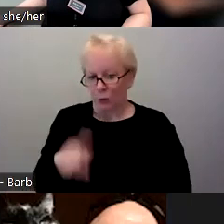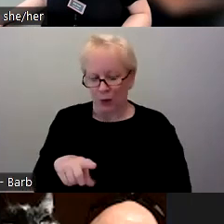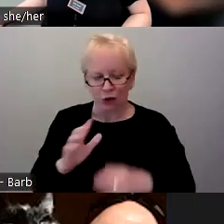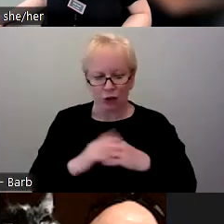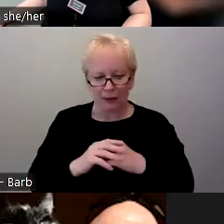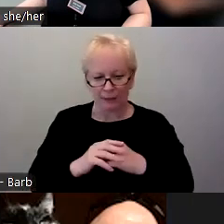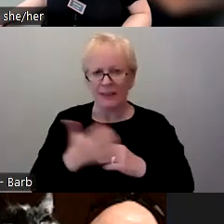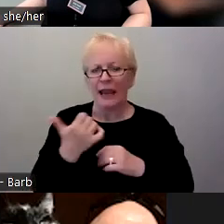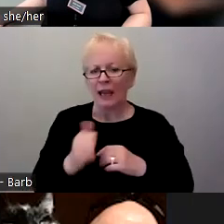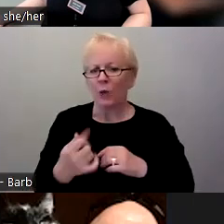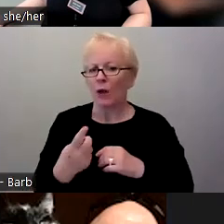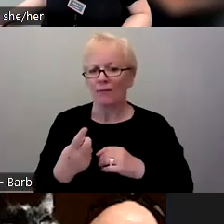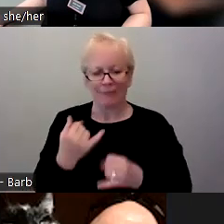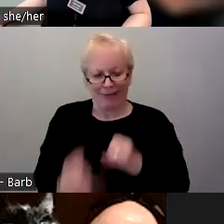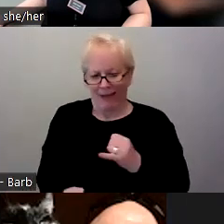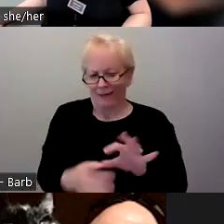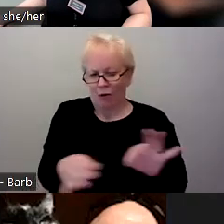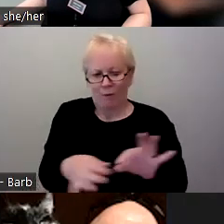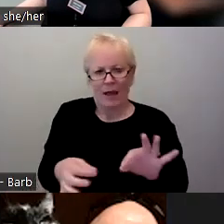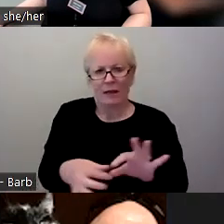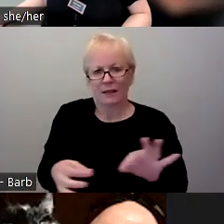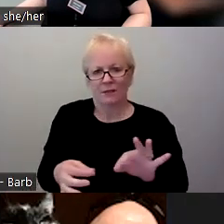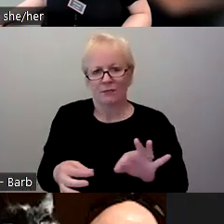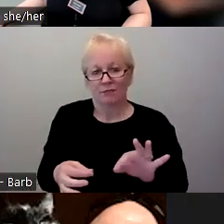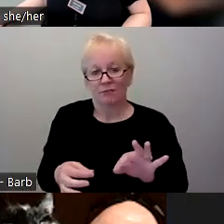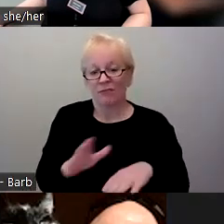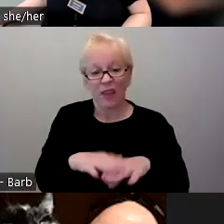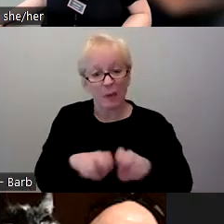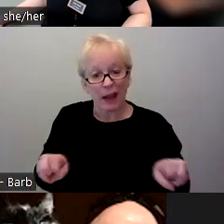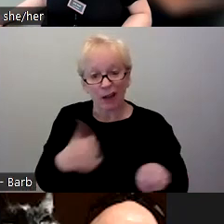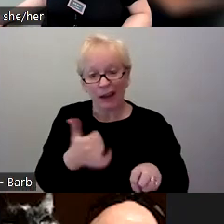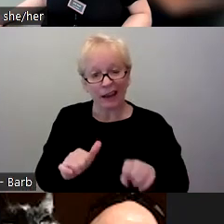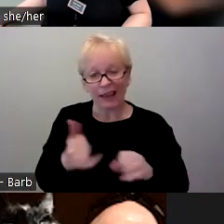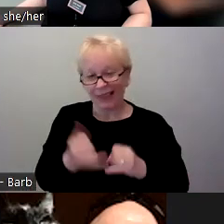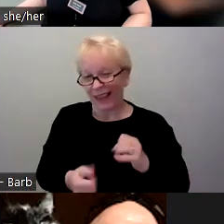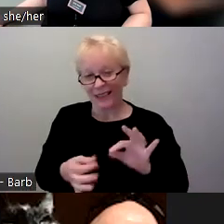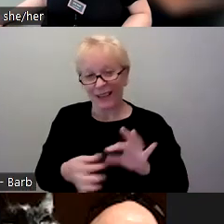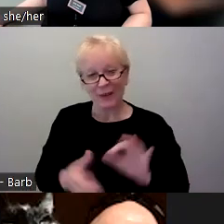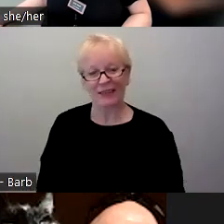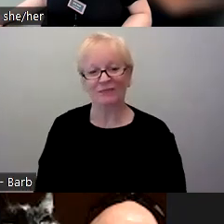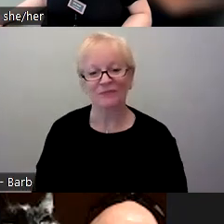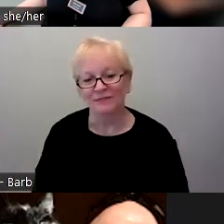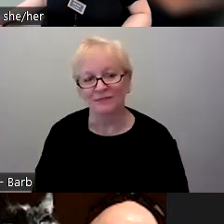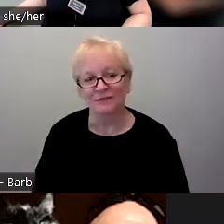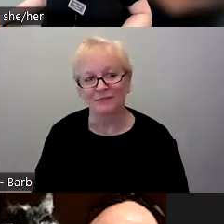Anyone want to wrap up with any final comments, panelists?